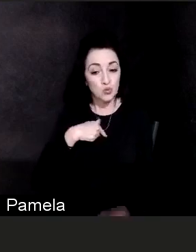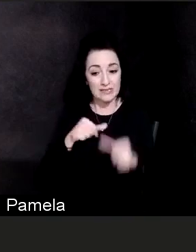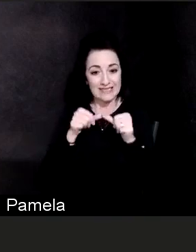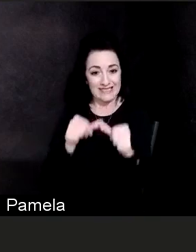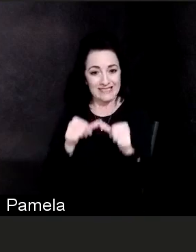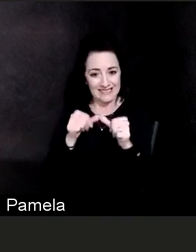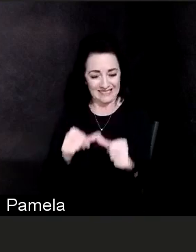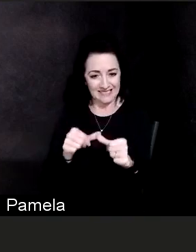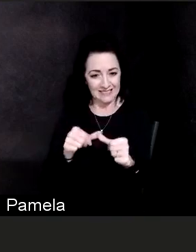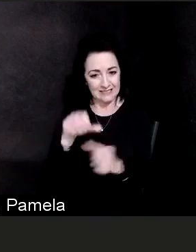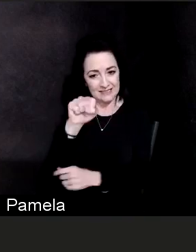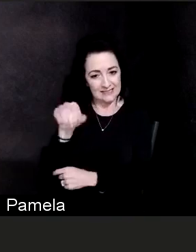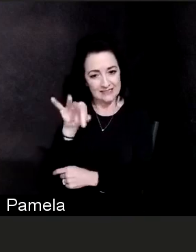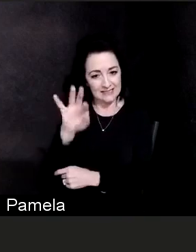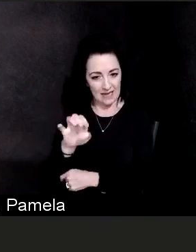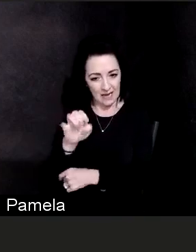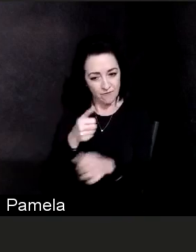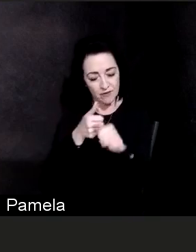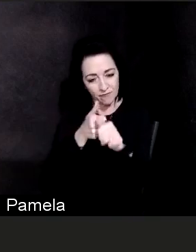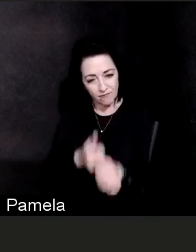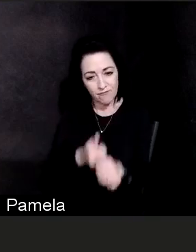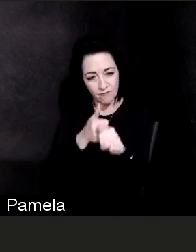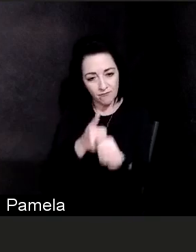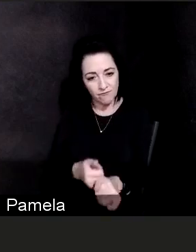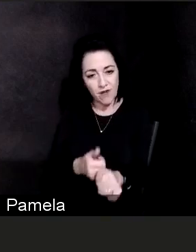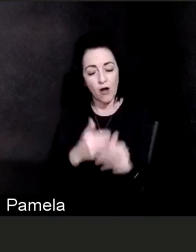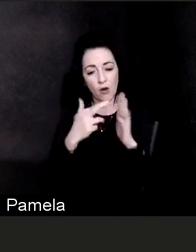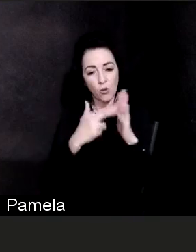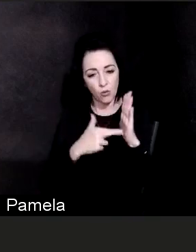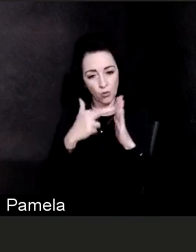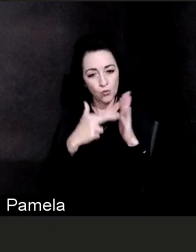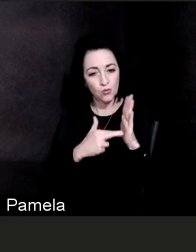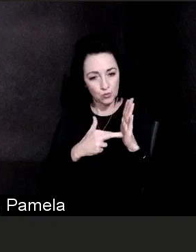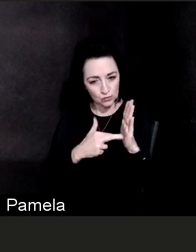the health system and our community can remain safe